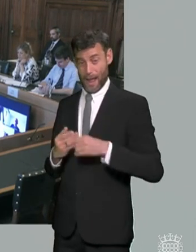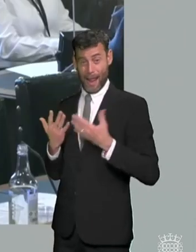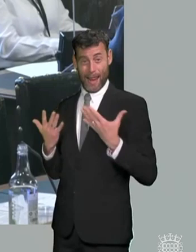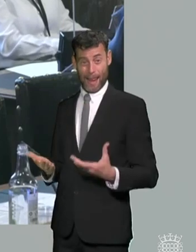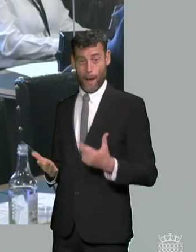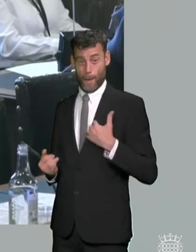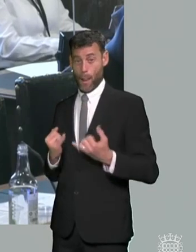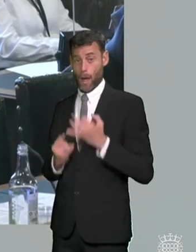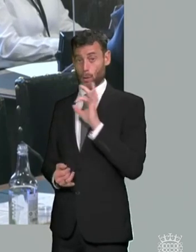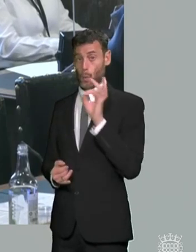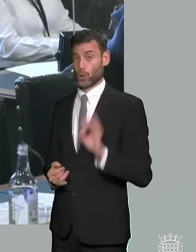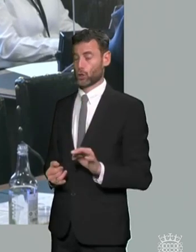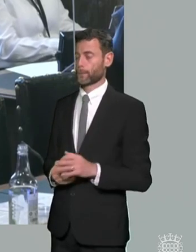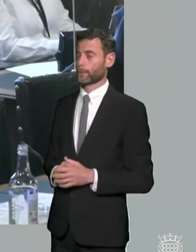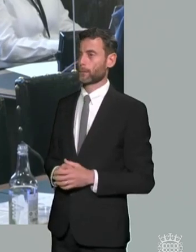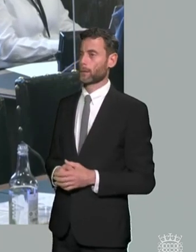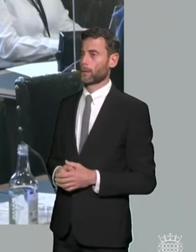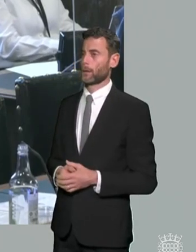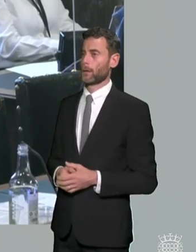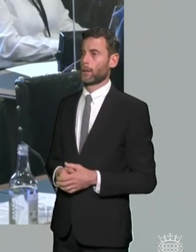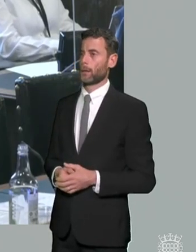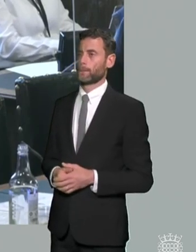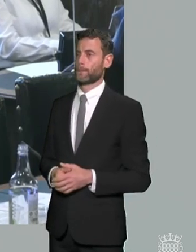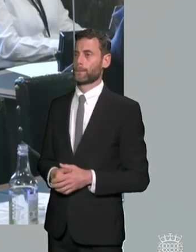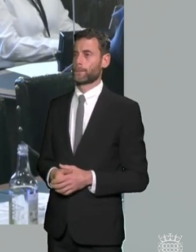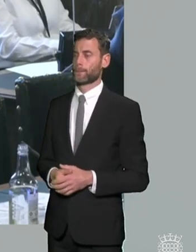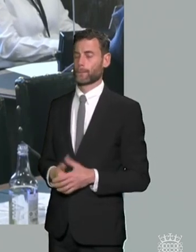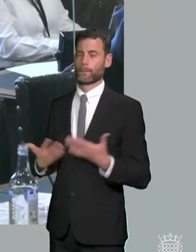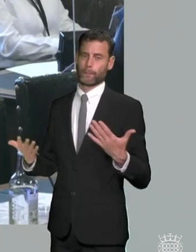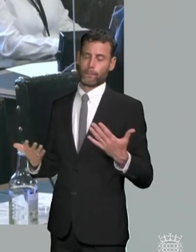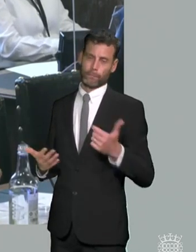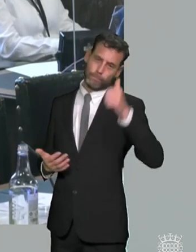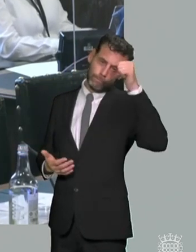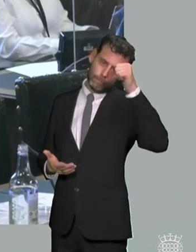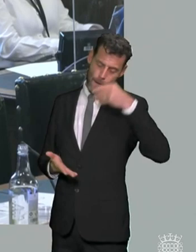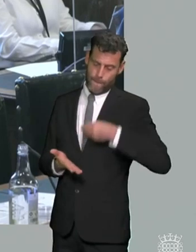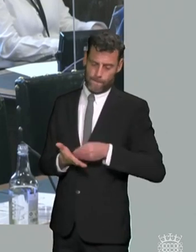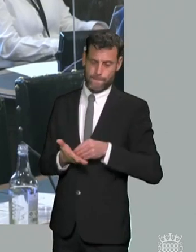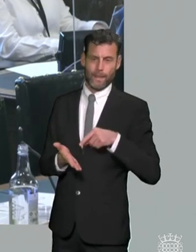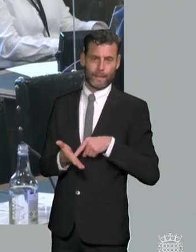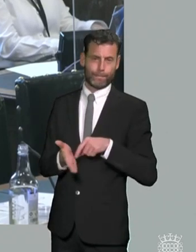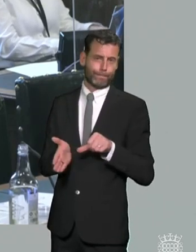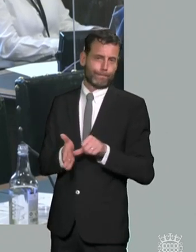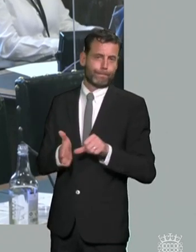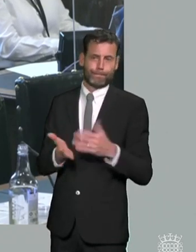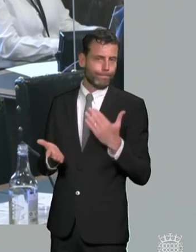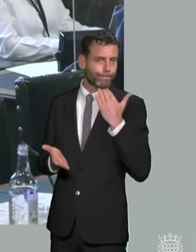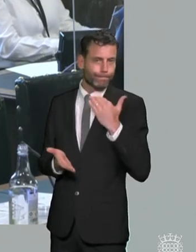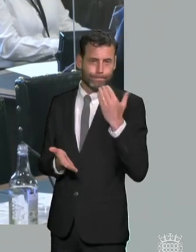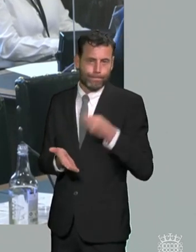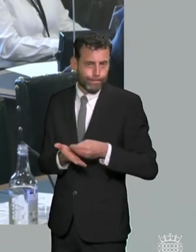so um obviously funding is an issue and you've you've all touched on the fact that the 70 million